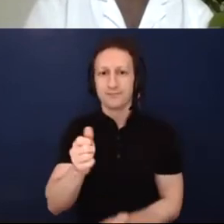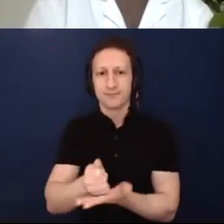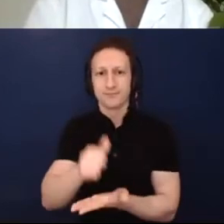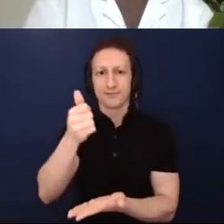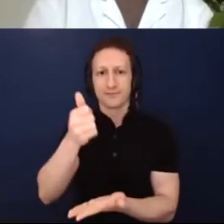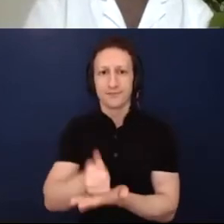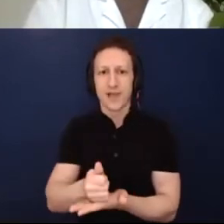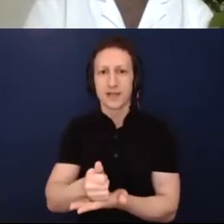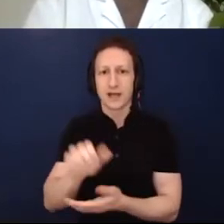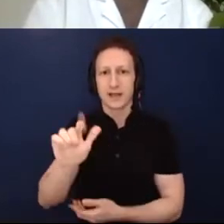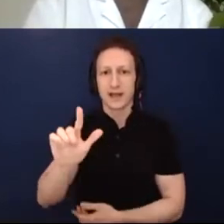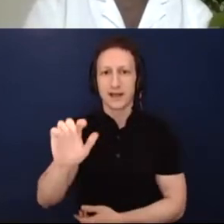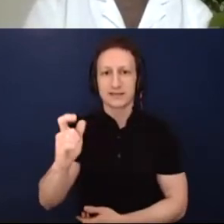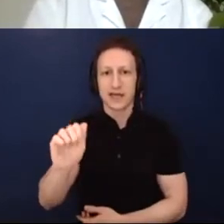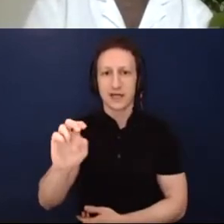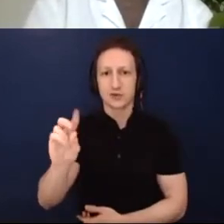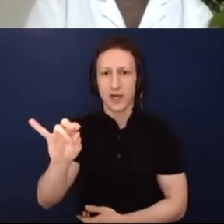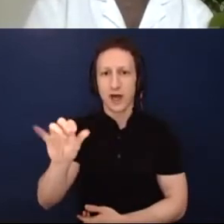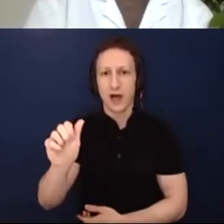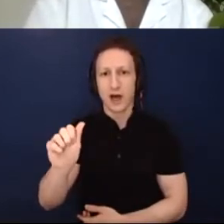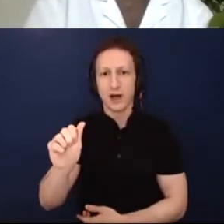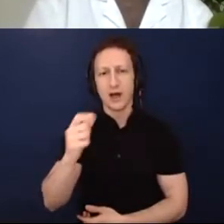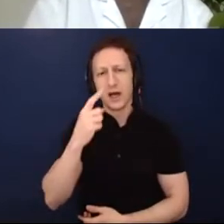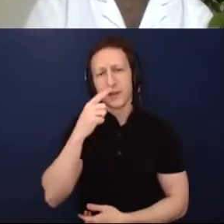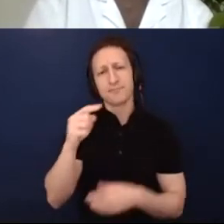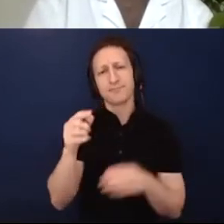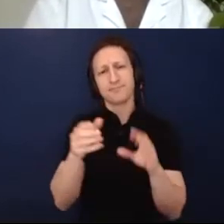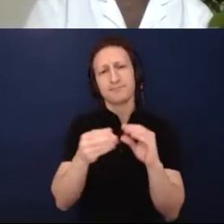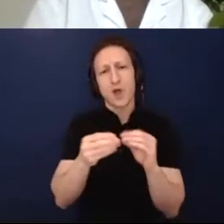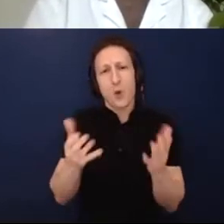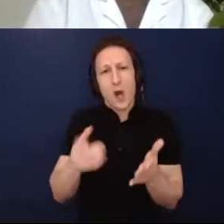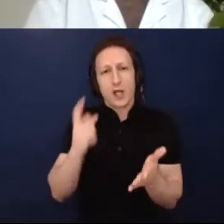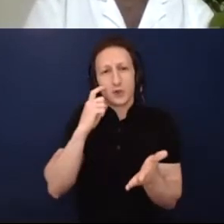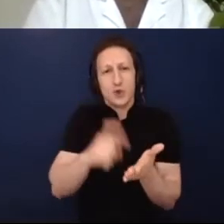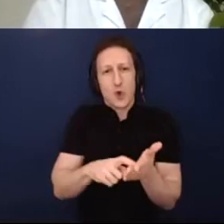little bit about the shift that we've seen over the past few months and